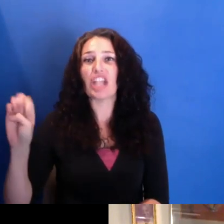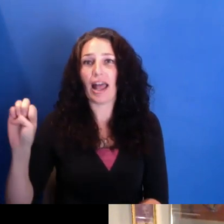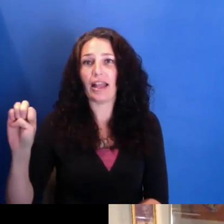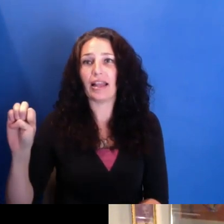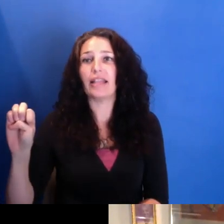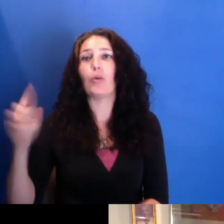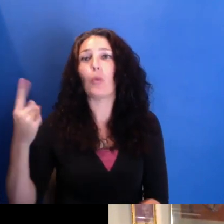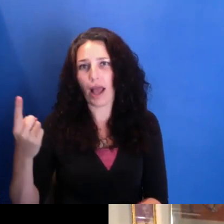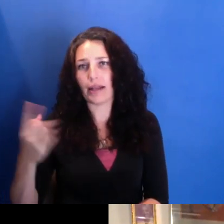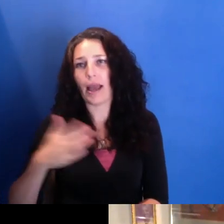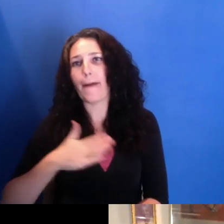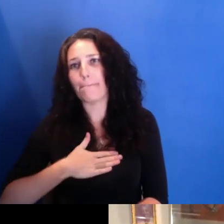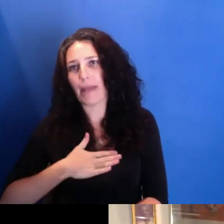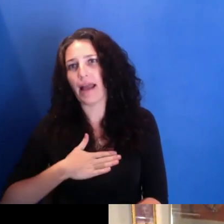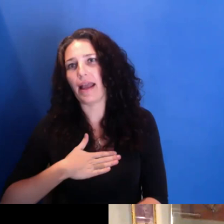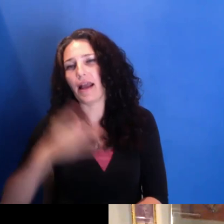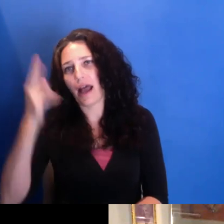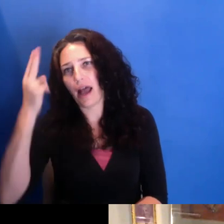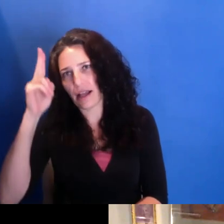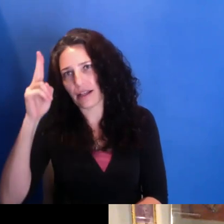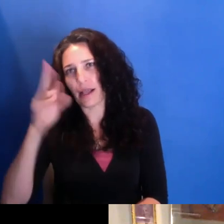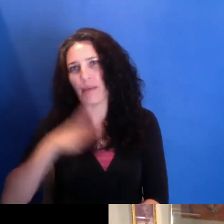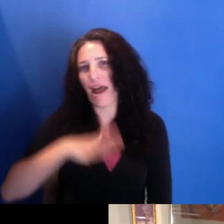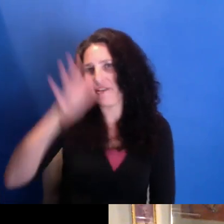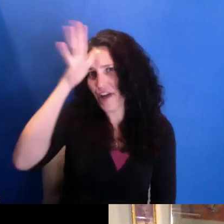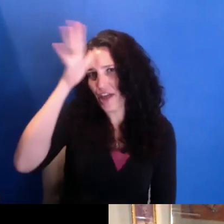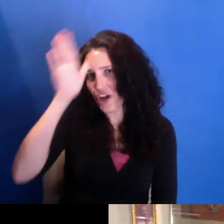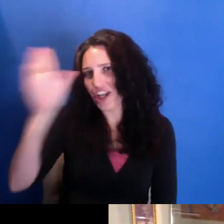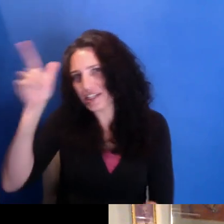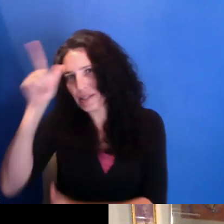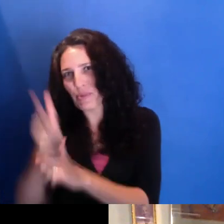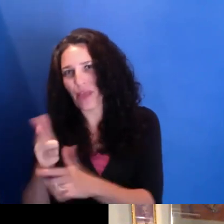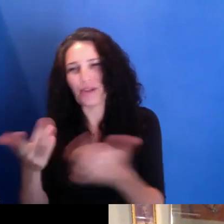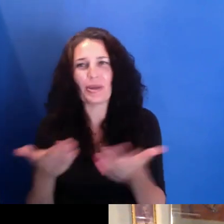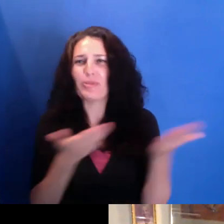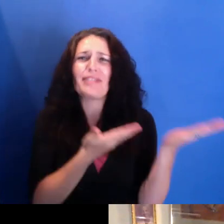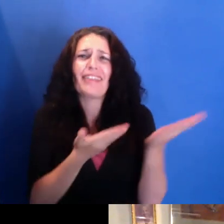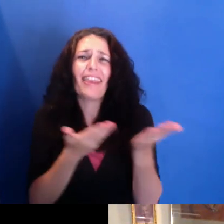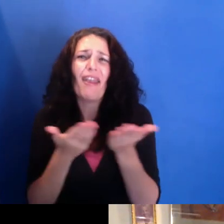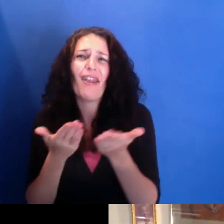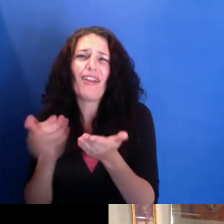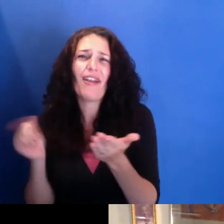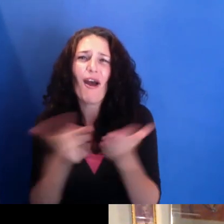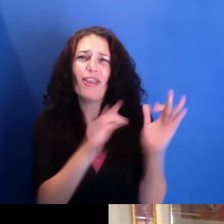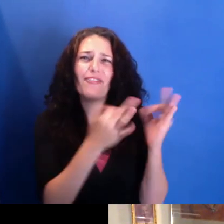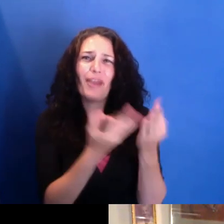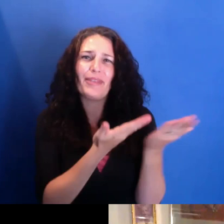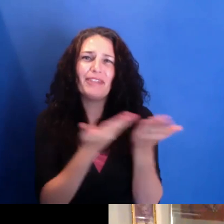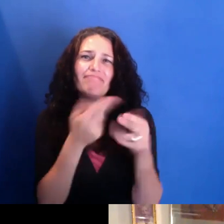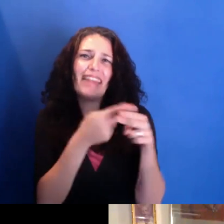brothers, Michael Shirley. So that's just wanting to carry all of them wherever I go now. So that's the name.